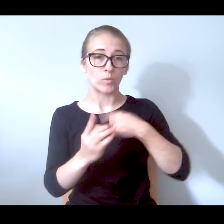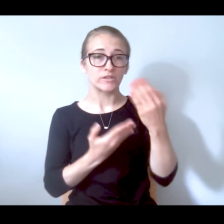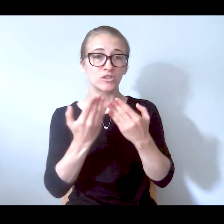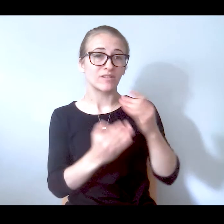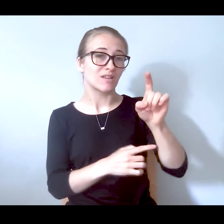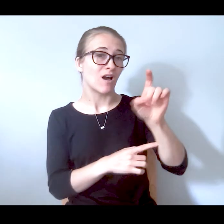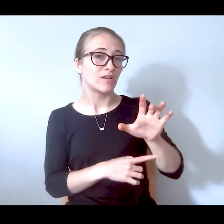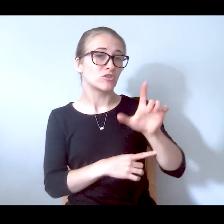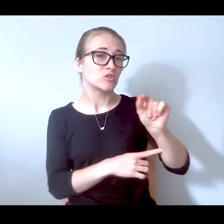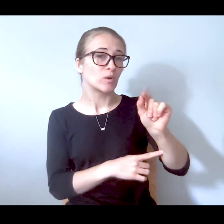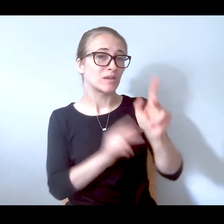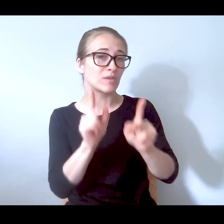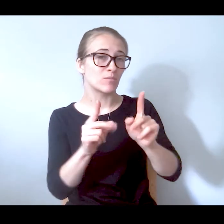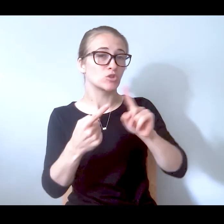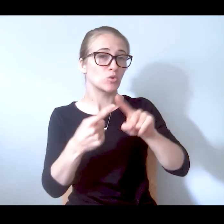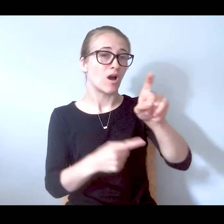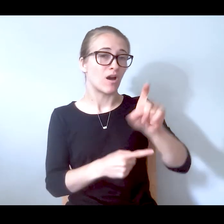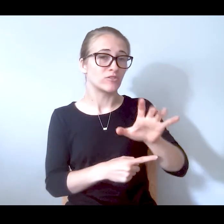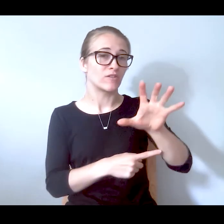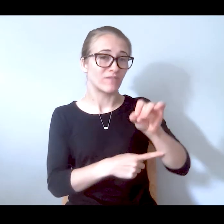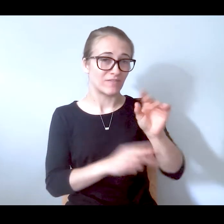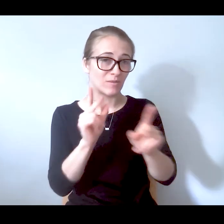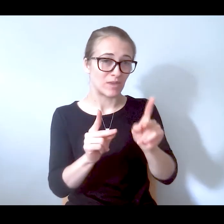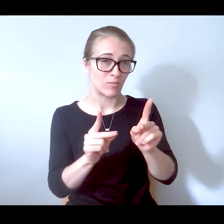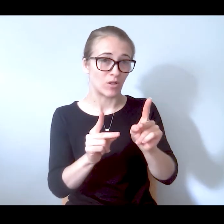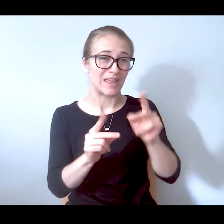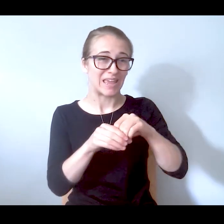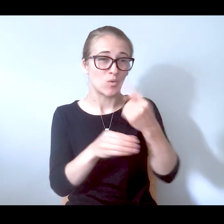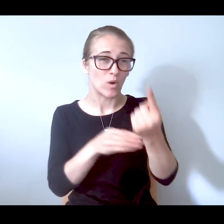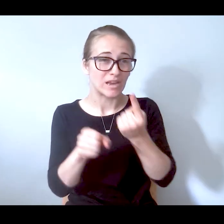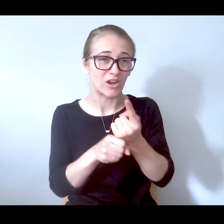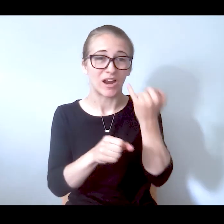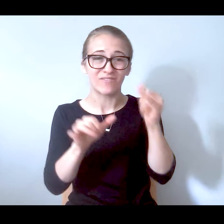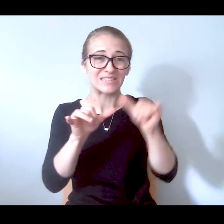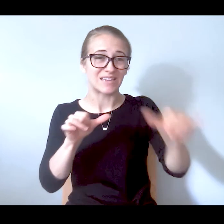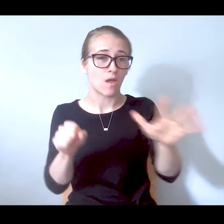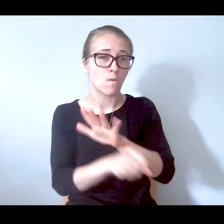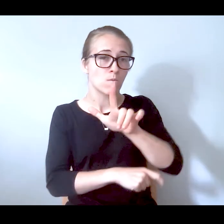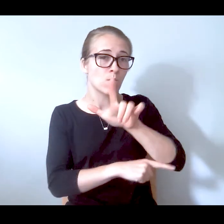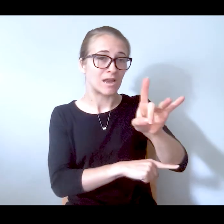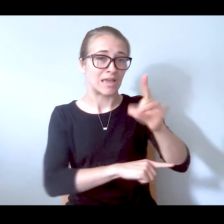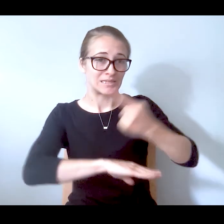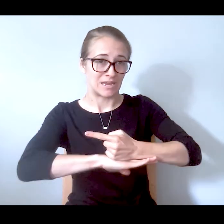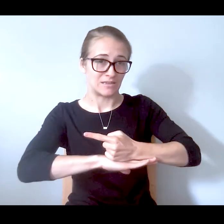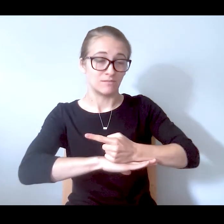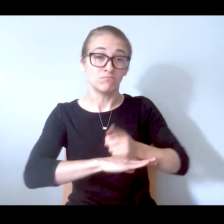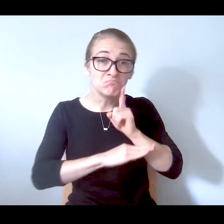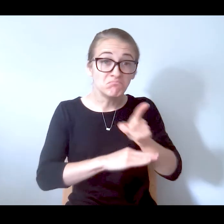services 120 to 150 people a year if they stay for the full 28 days. Generally they're pretty